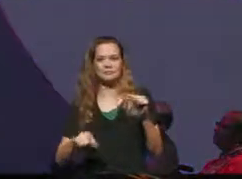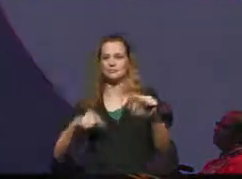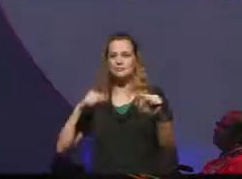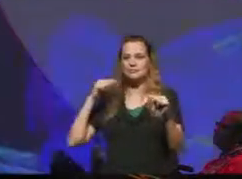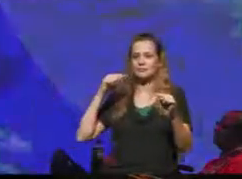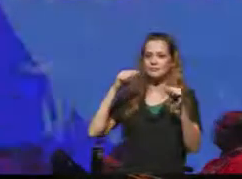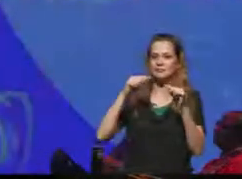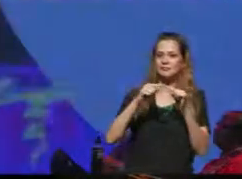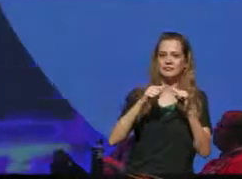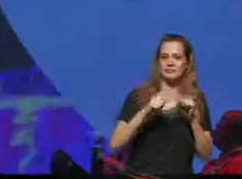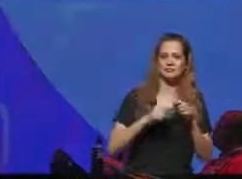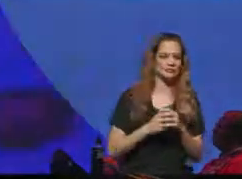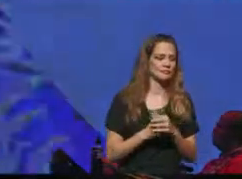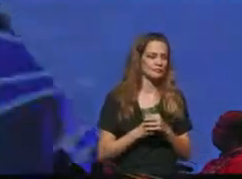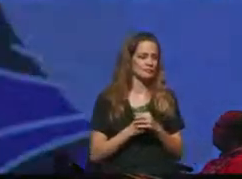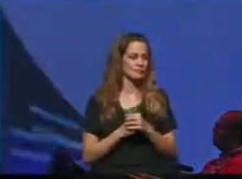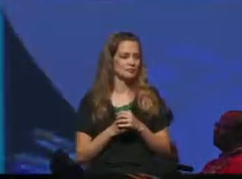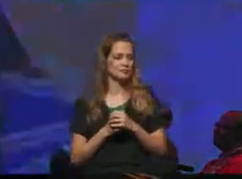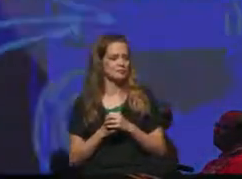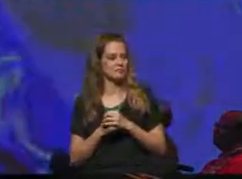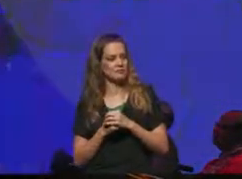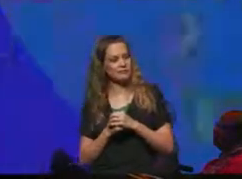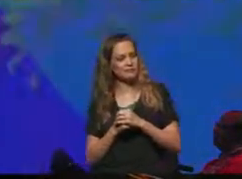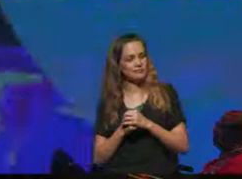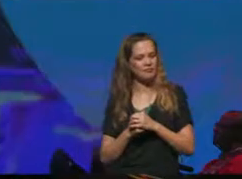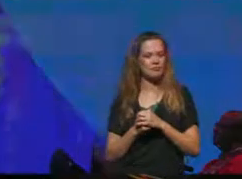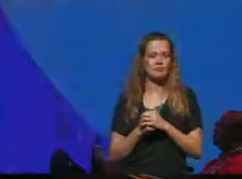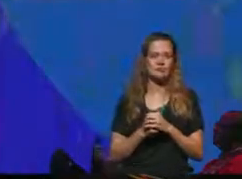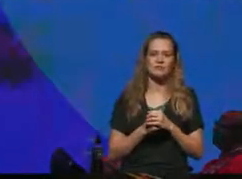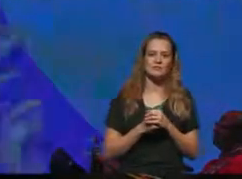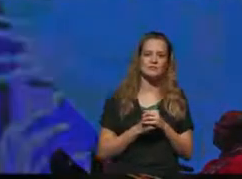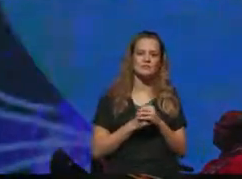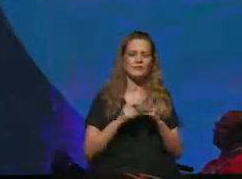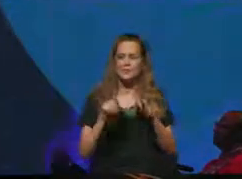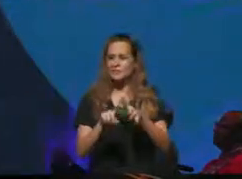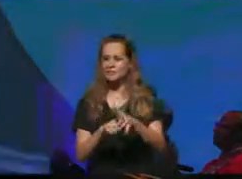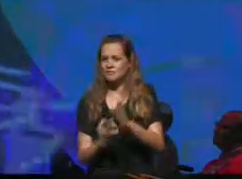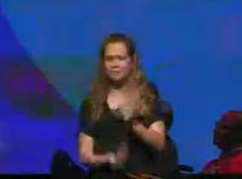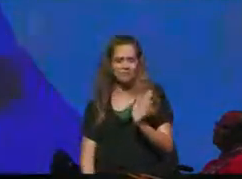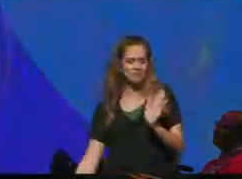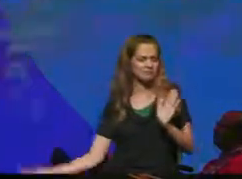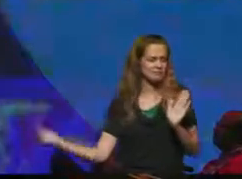beginning